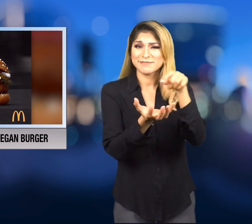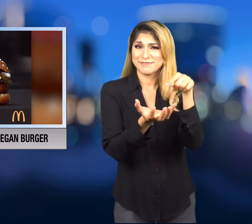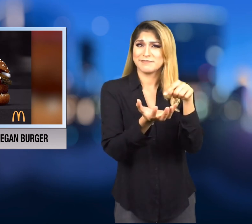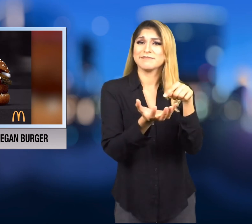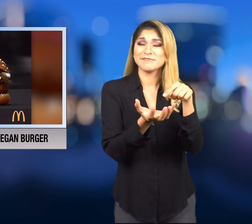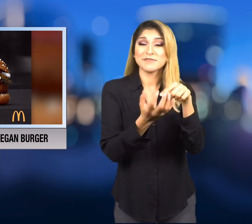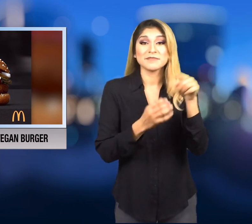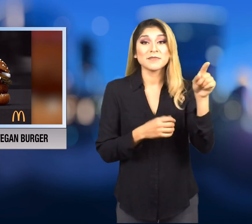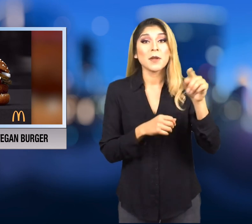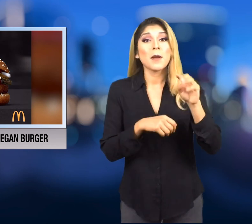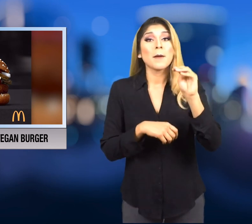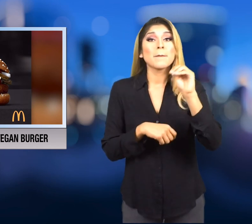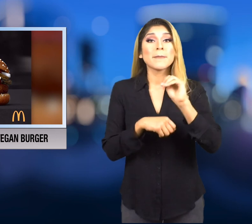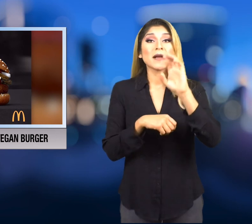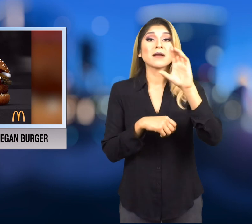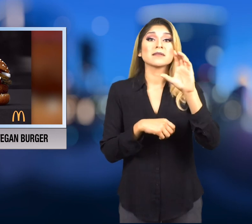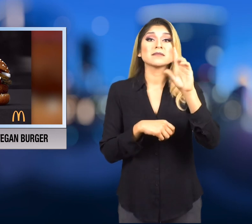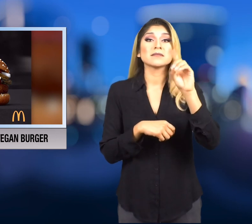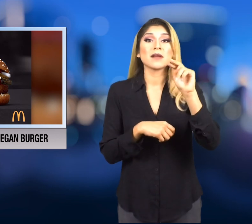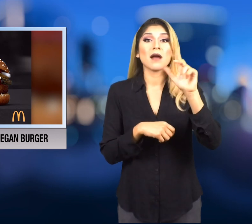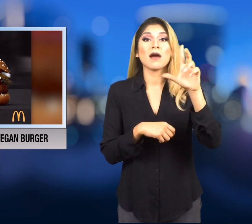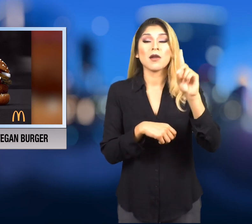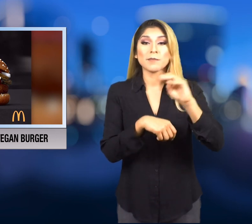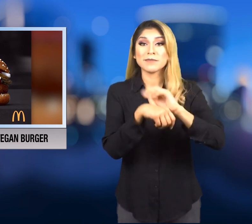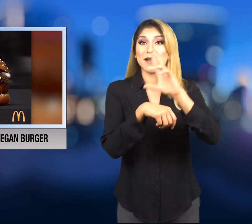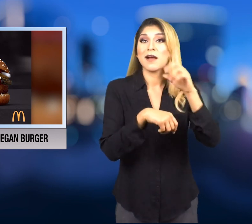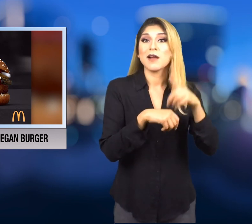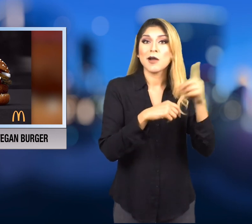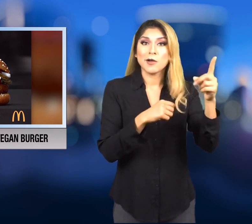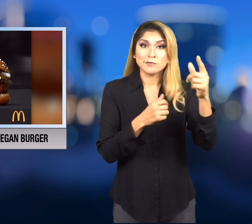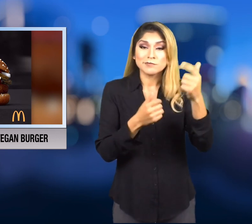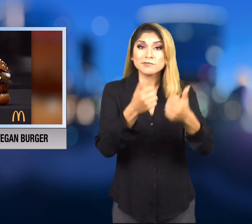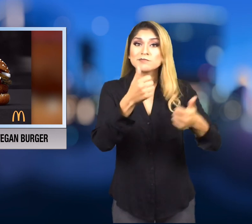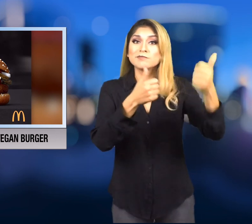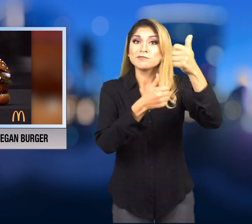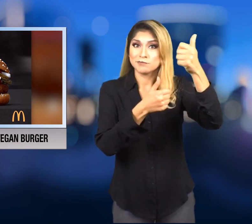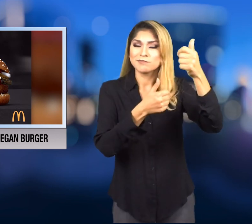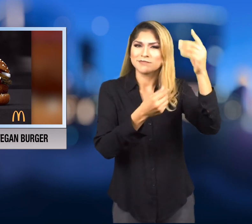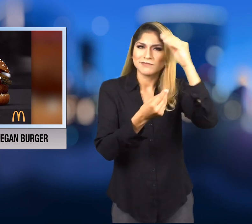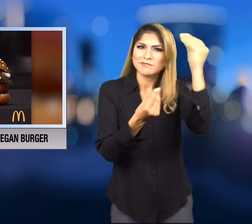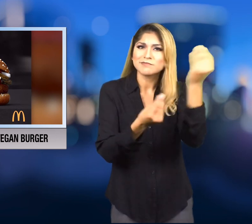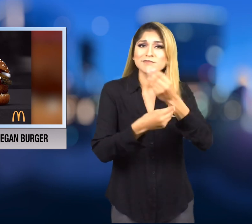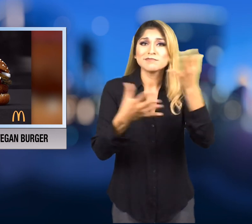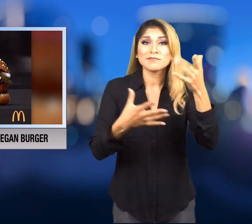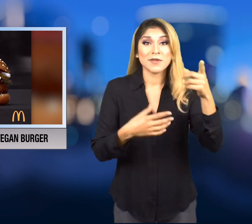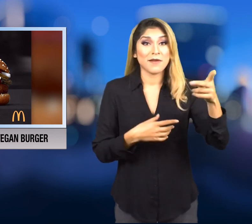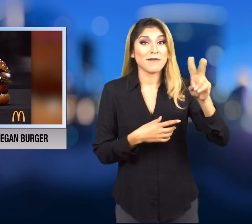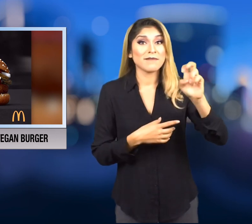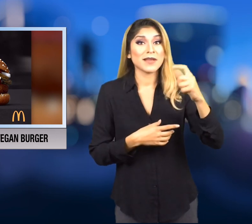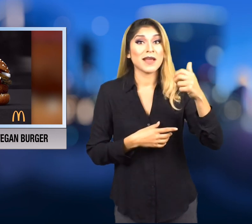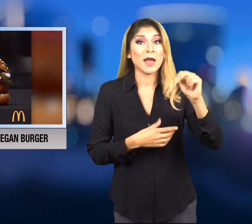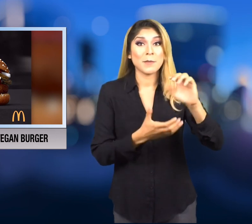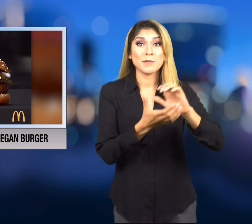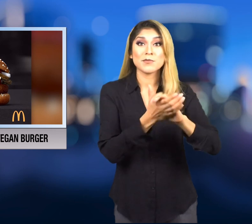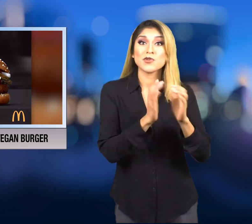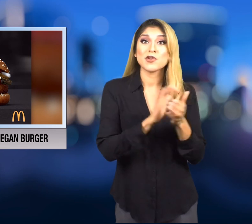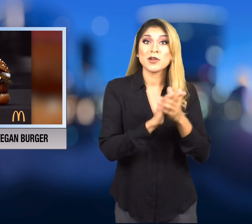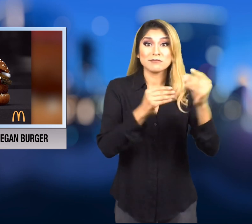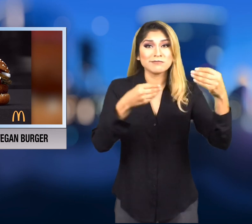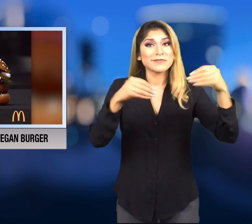McDonald's officials say they're offering the vegan burger for a short time -